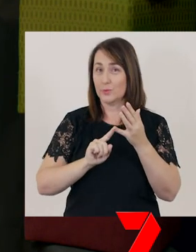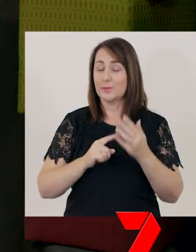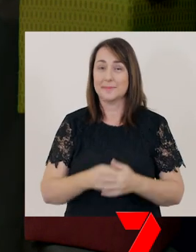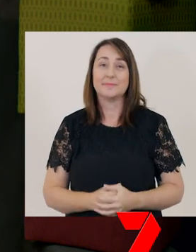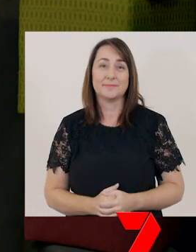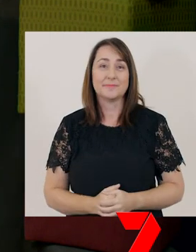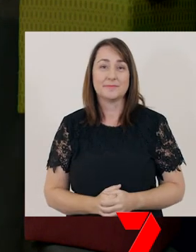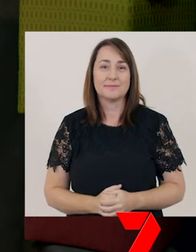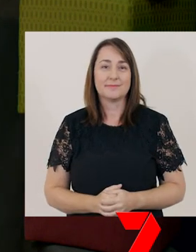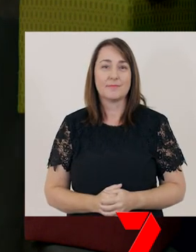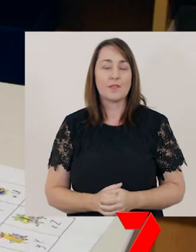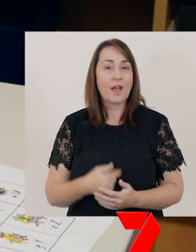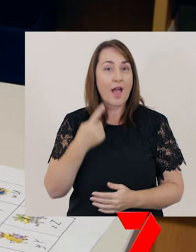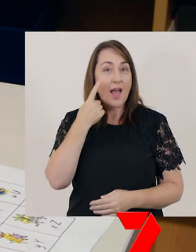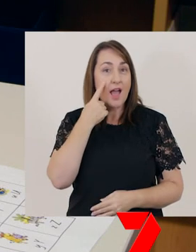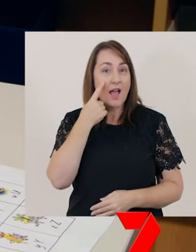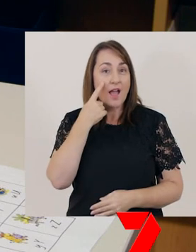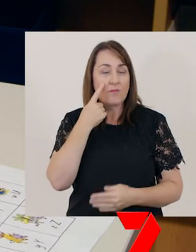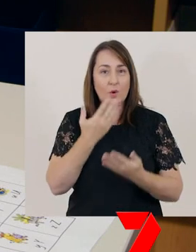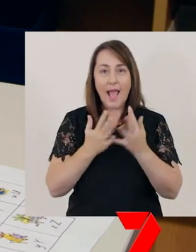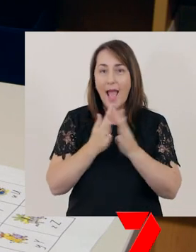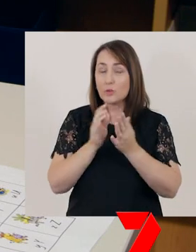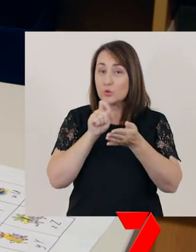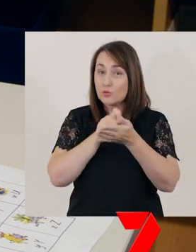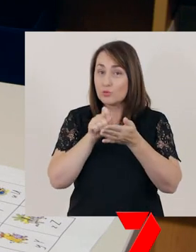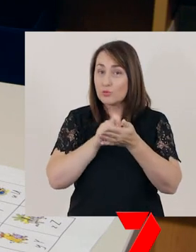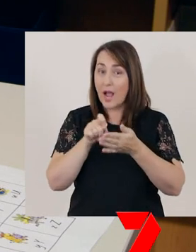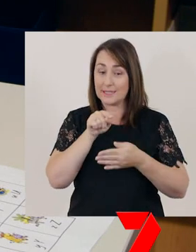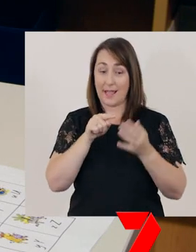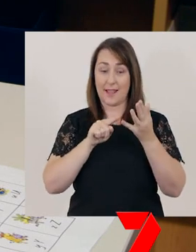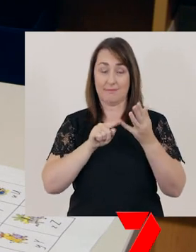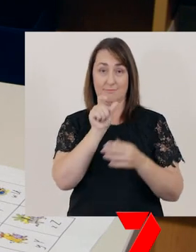Let’s take a look at how we can write the letter ‘U’.